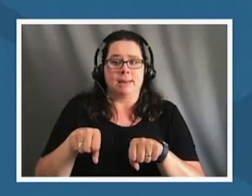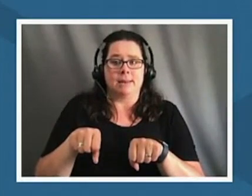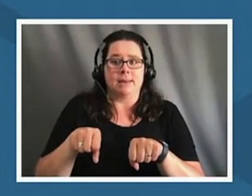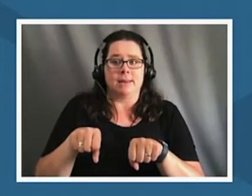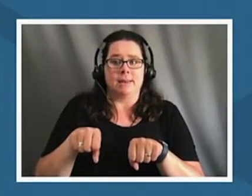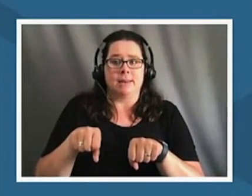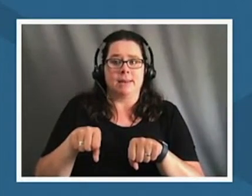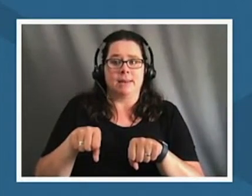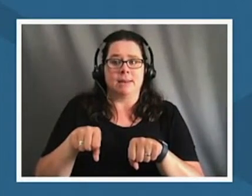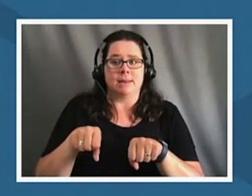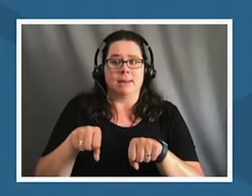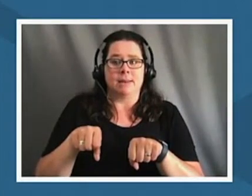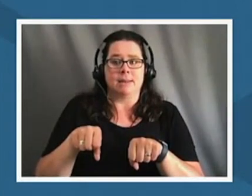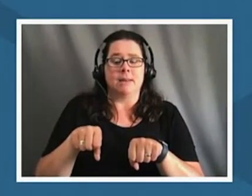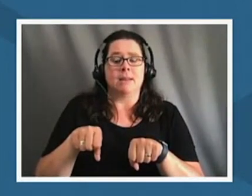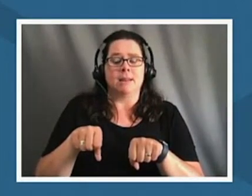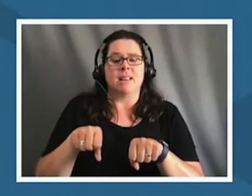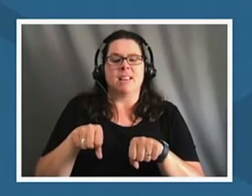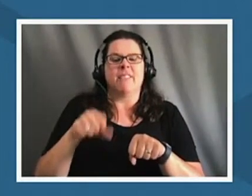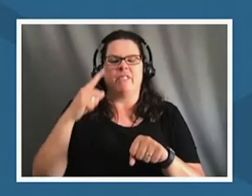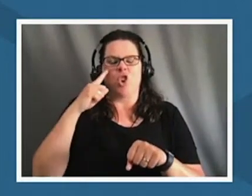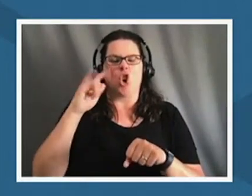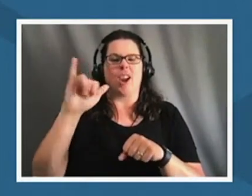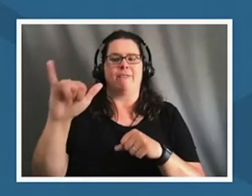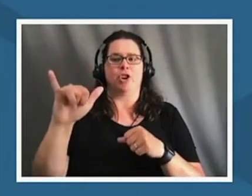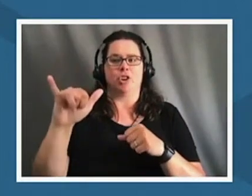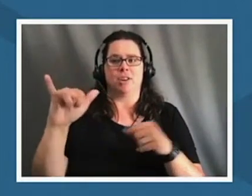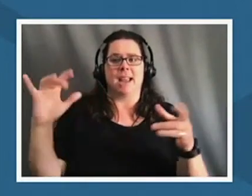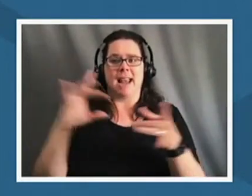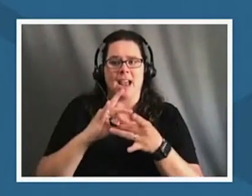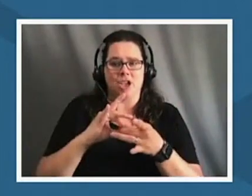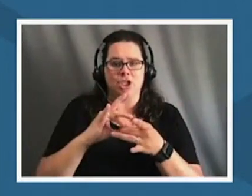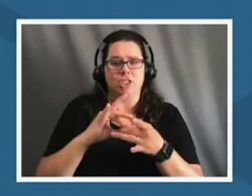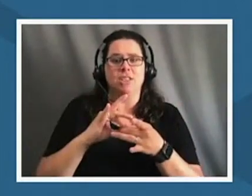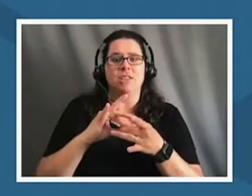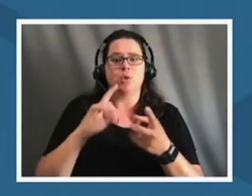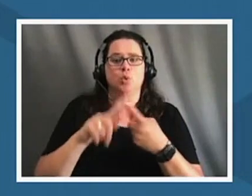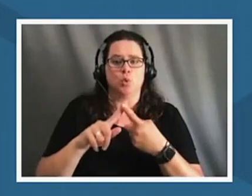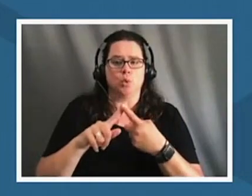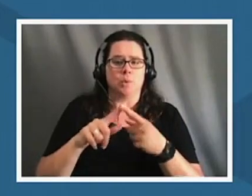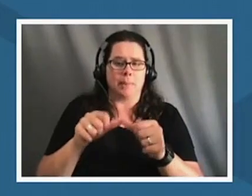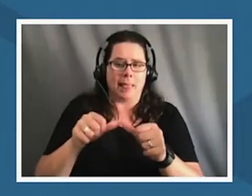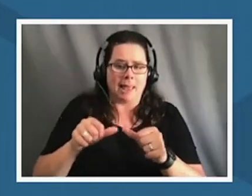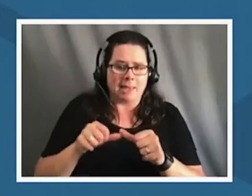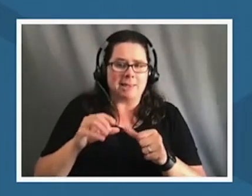forever connection that we have to place and to land